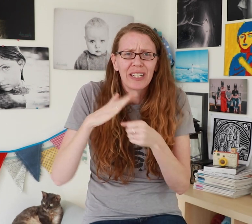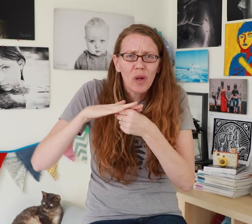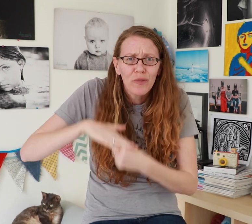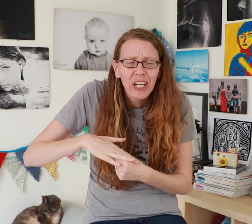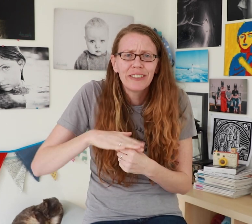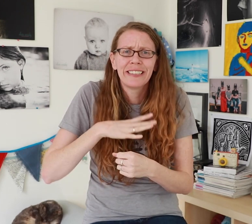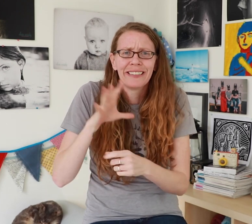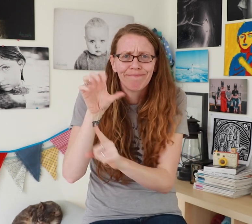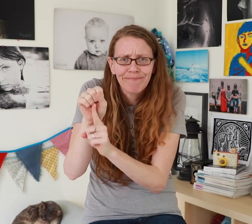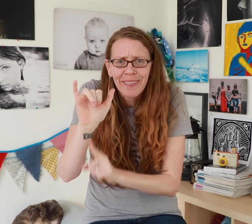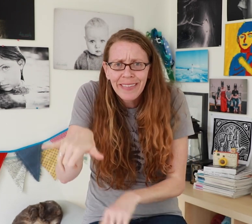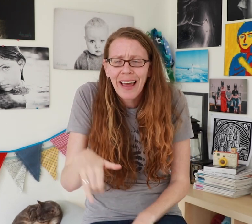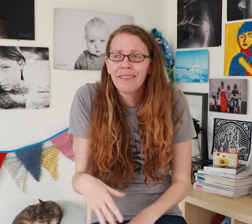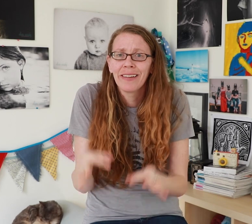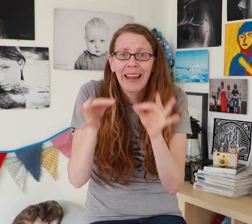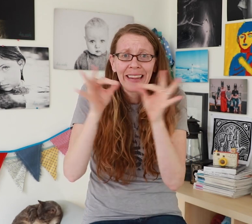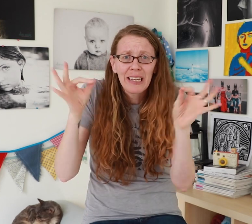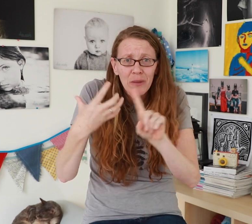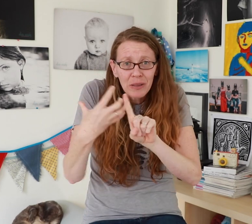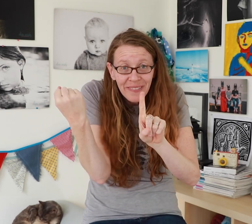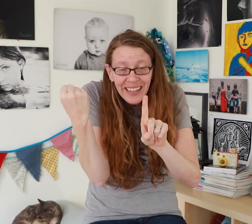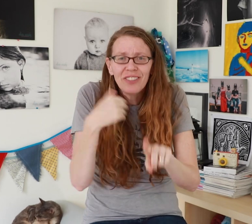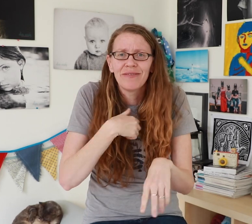oppression and language deprivation.